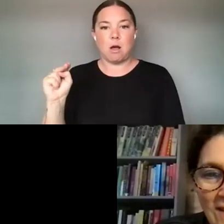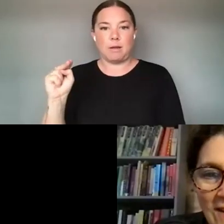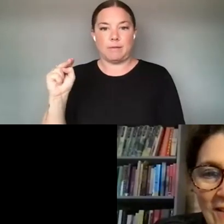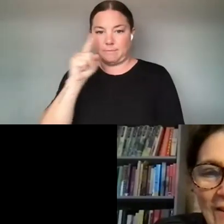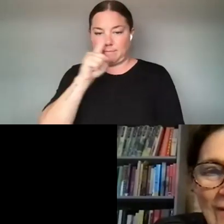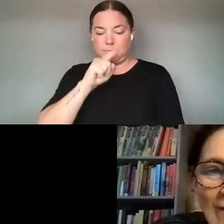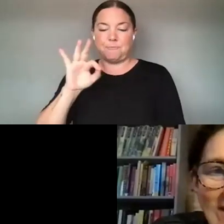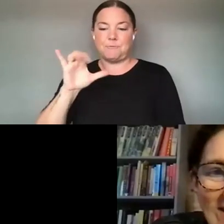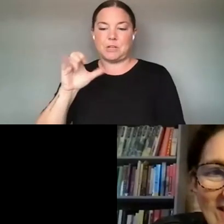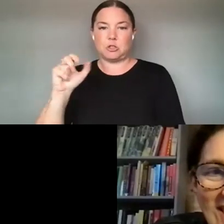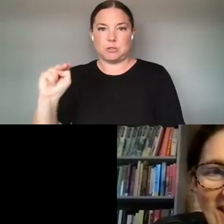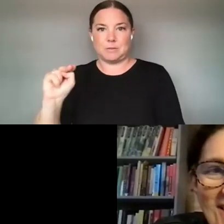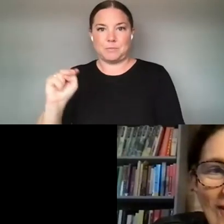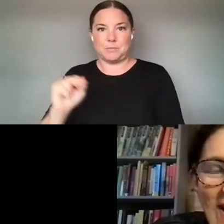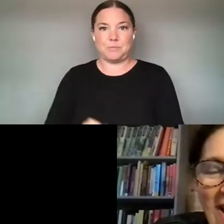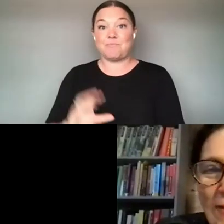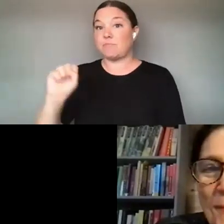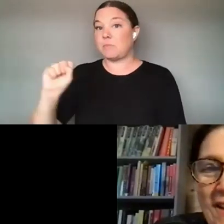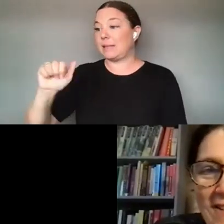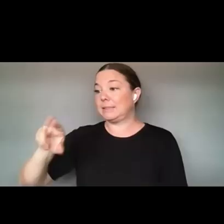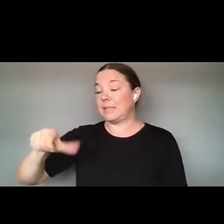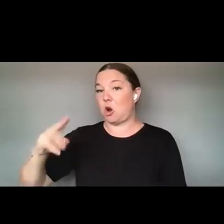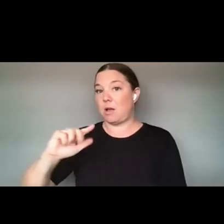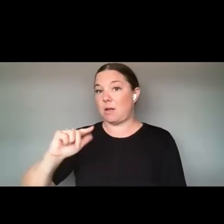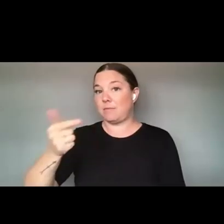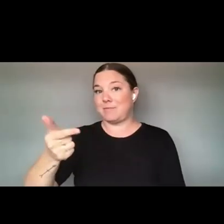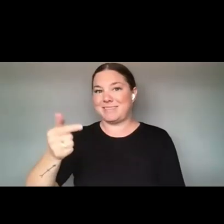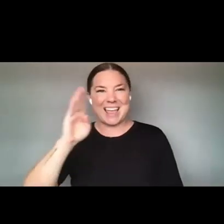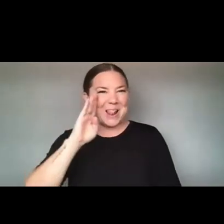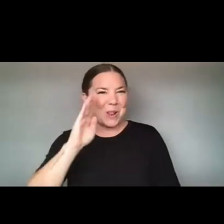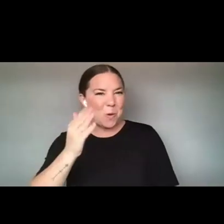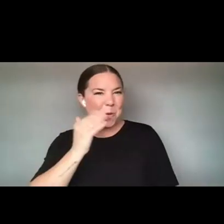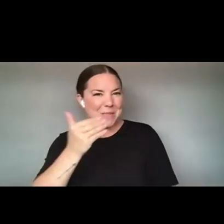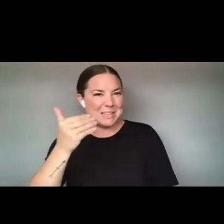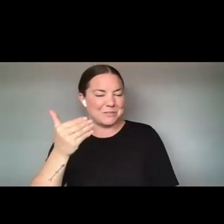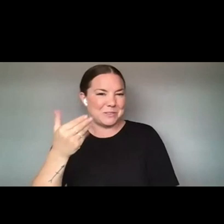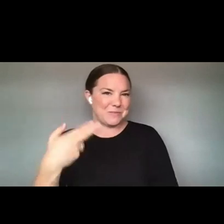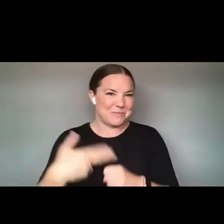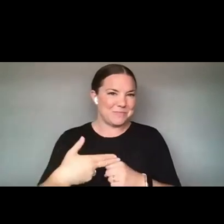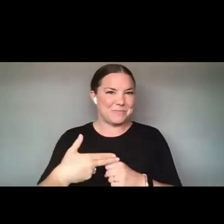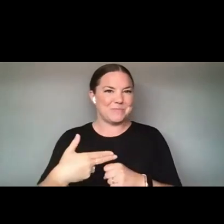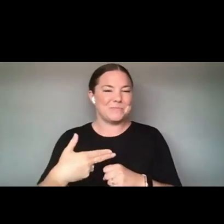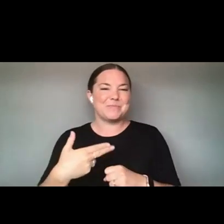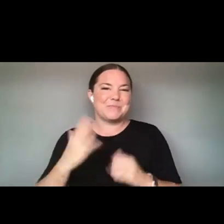HELLO AND THANKS FOR HAVING ME HERE. IT'S A REAL HONOR TO BE WITH THIS GROUP AND AN INCREDIBLY